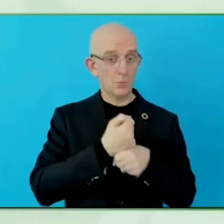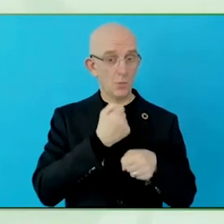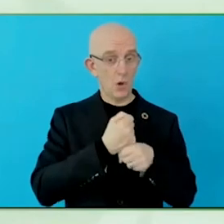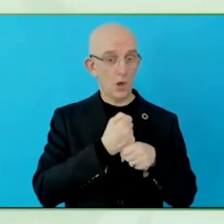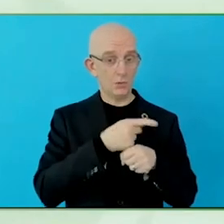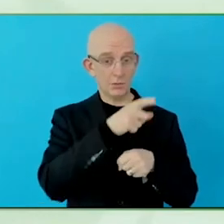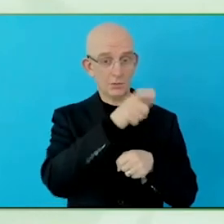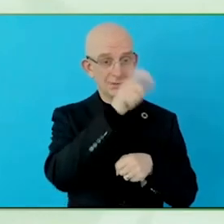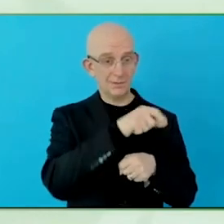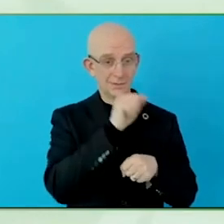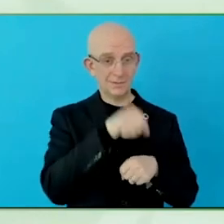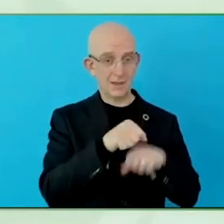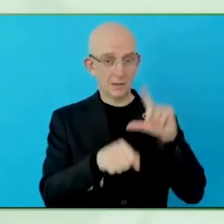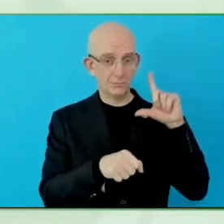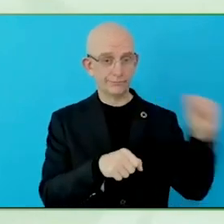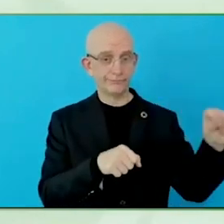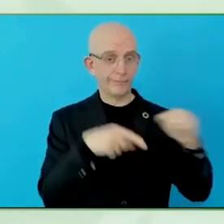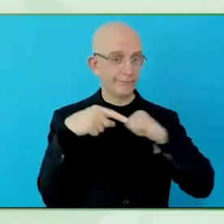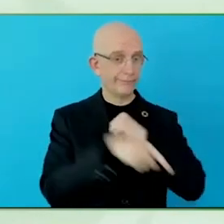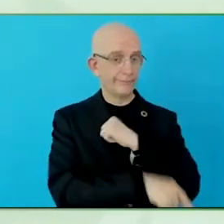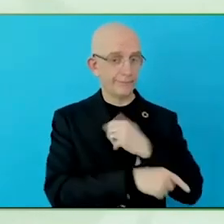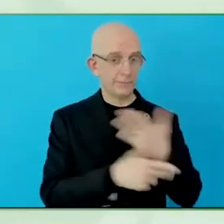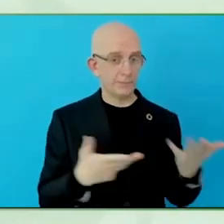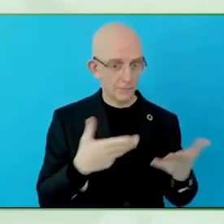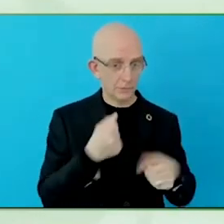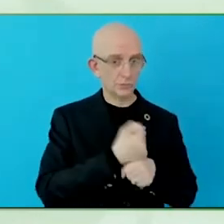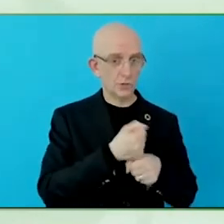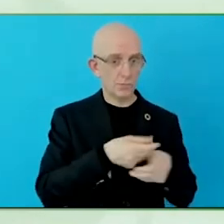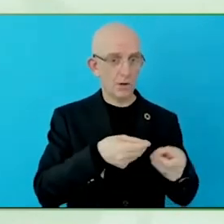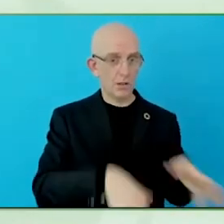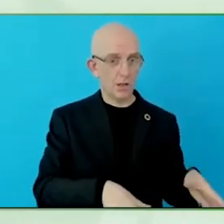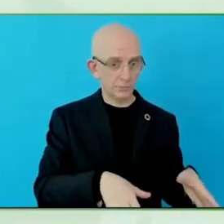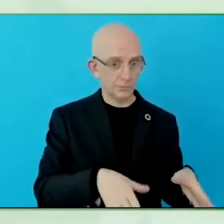related to the critical thinking of the customer, making that critical